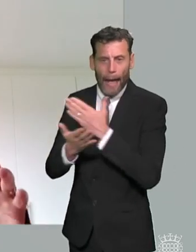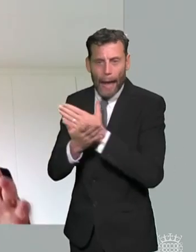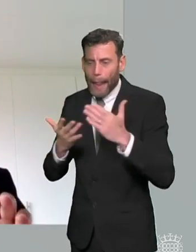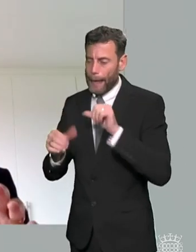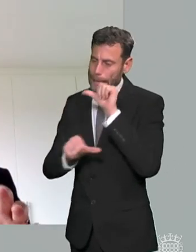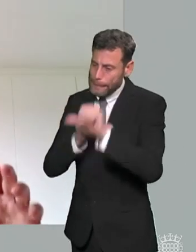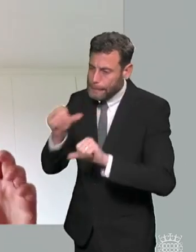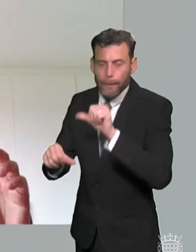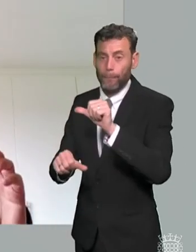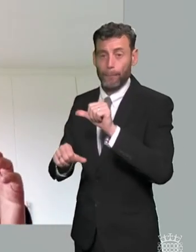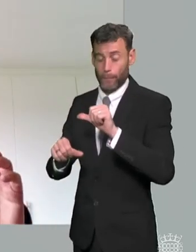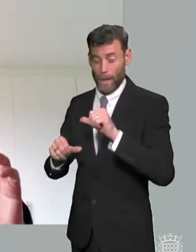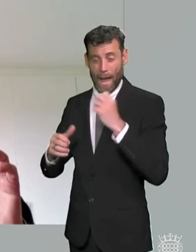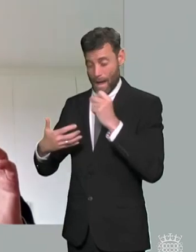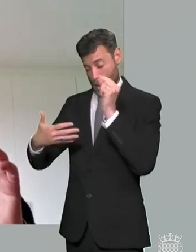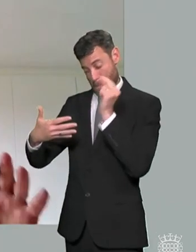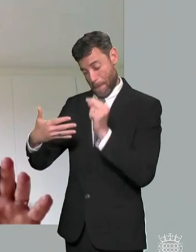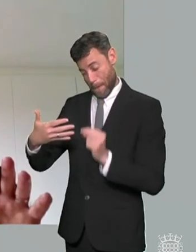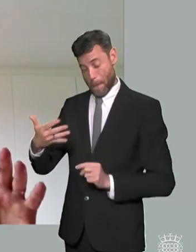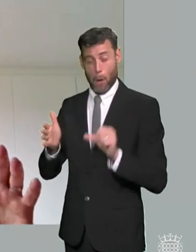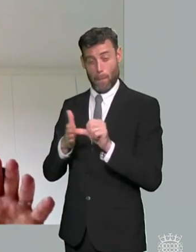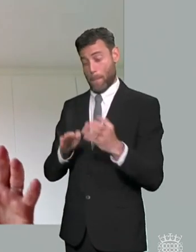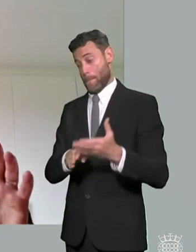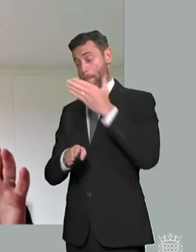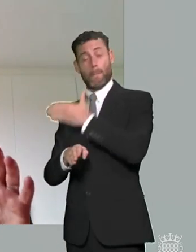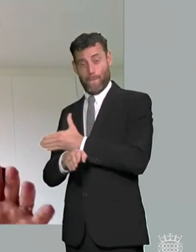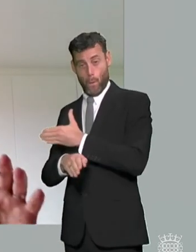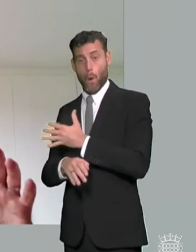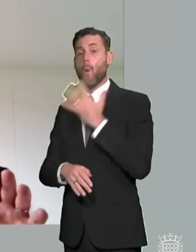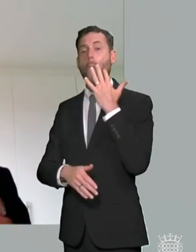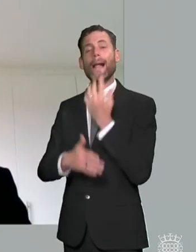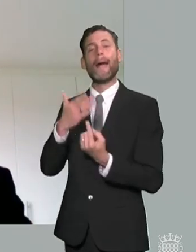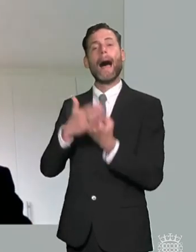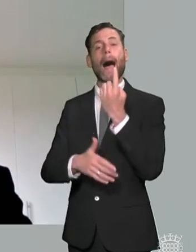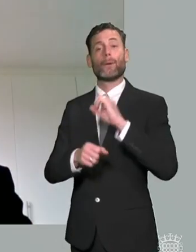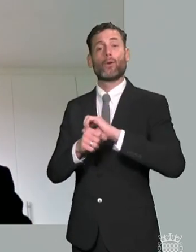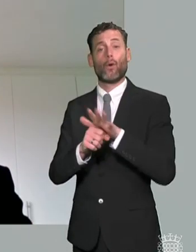something new it simply put a microscope on um existing fractures and problems in the system